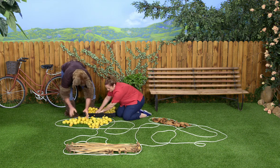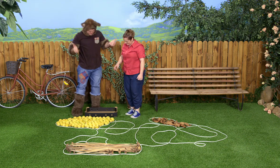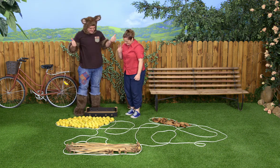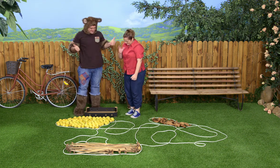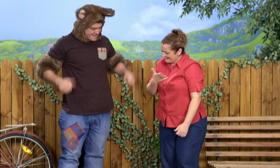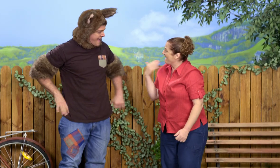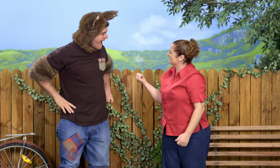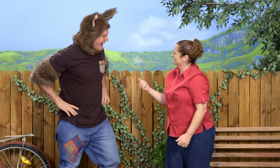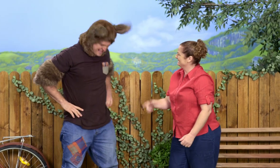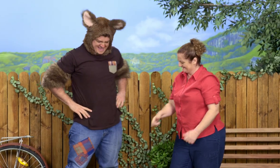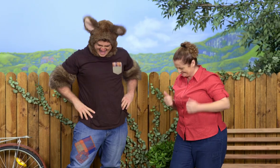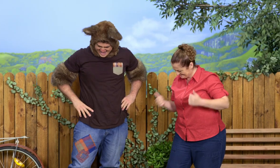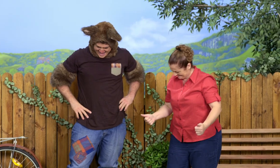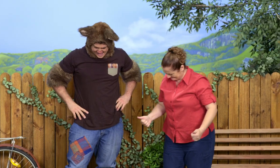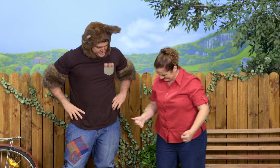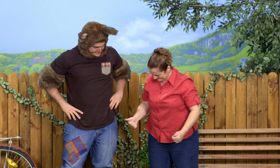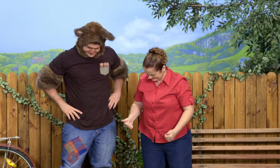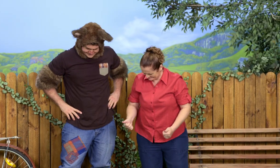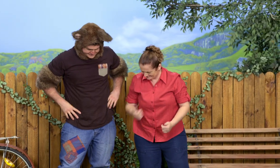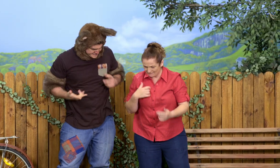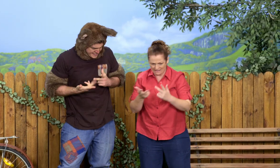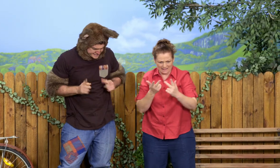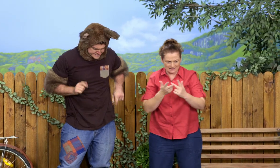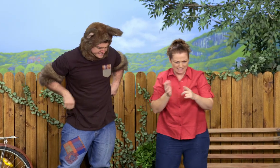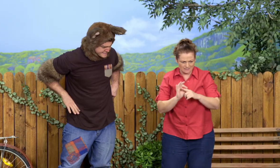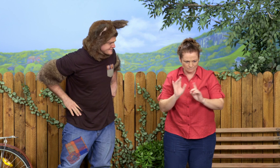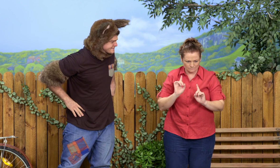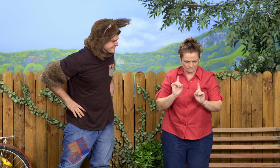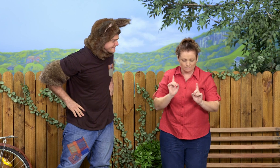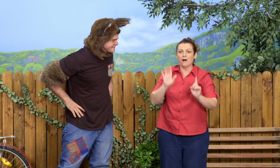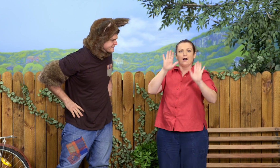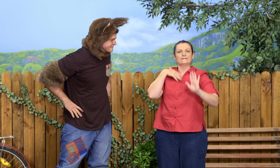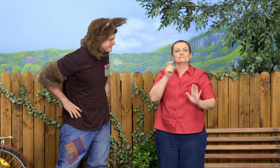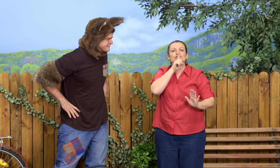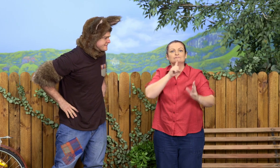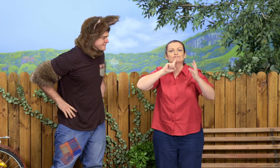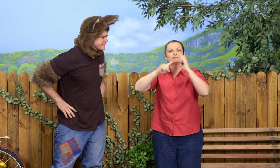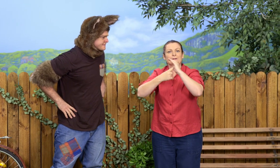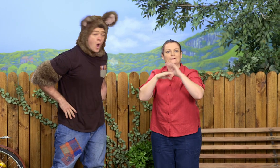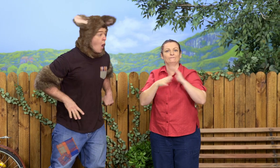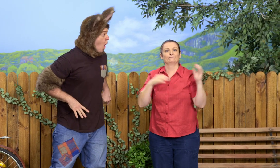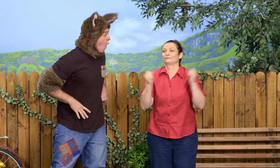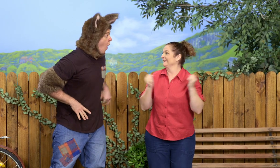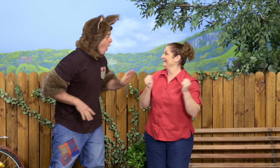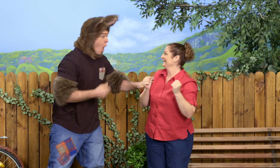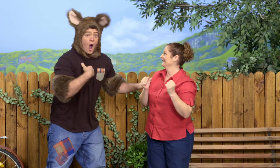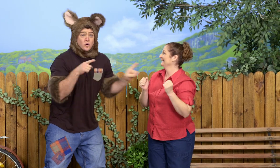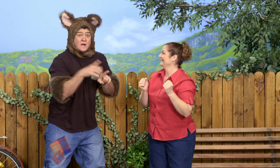That looks lovely. It's great. Hm. What other colour can we use? I know. I've got a red tomato in my fridge.